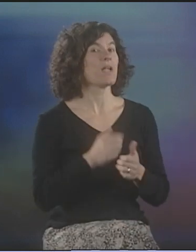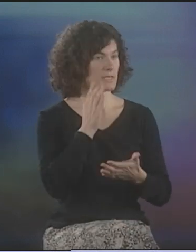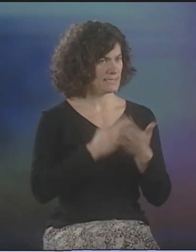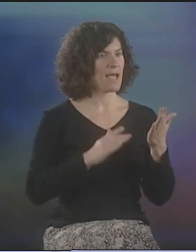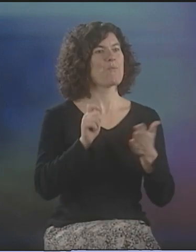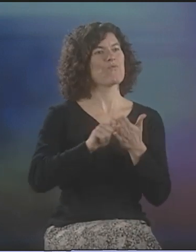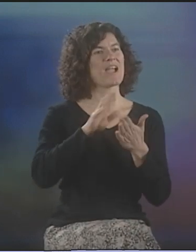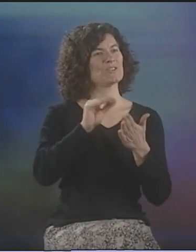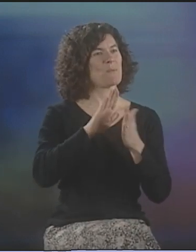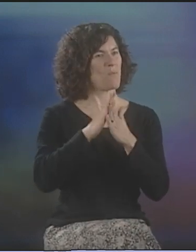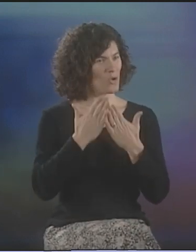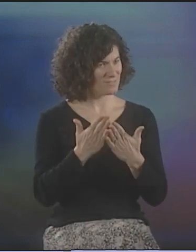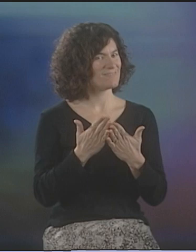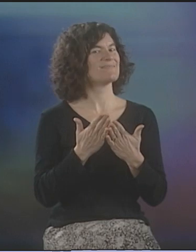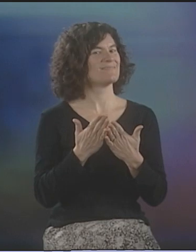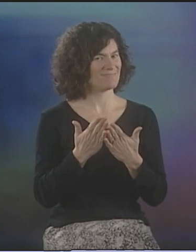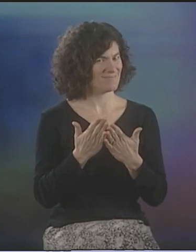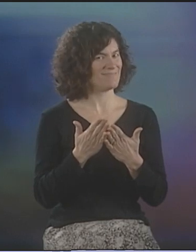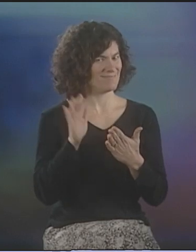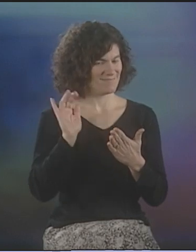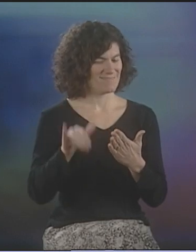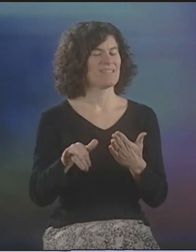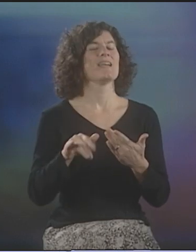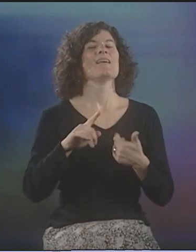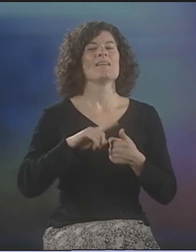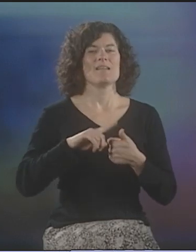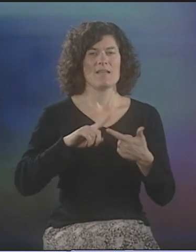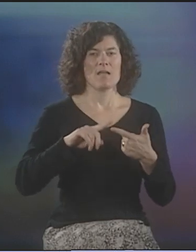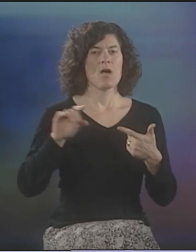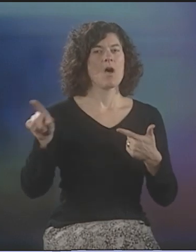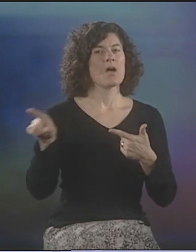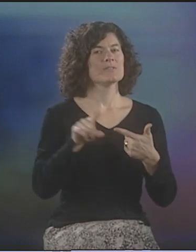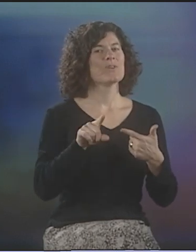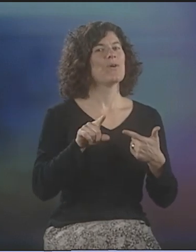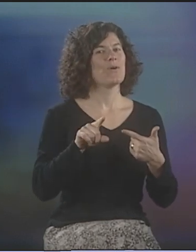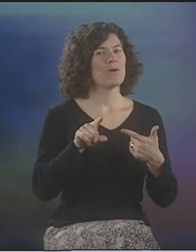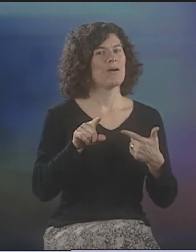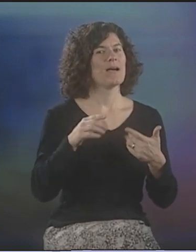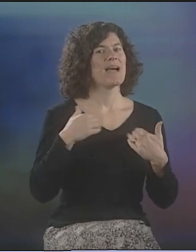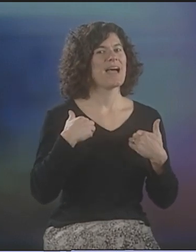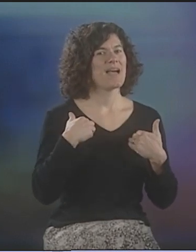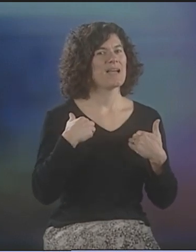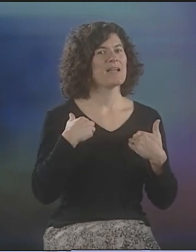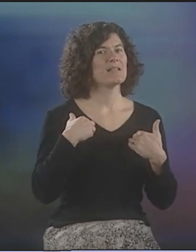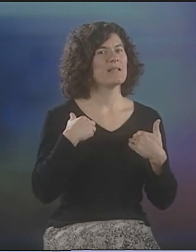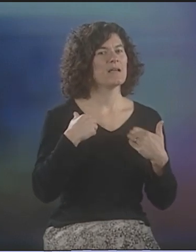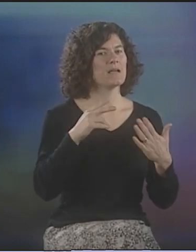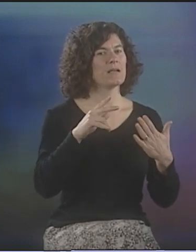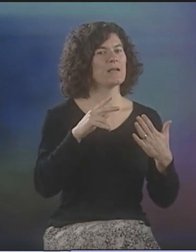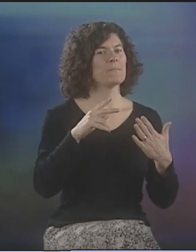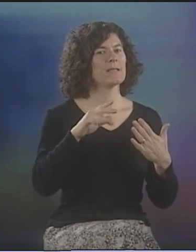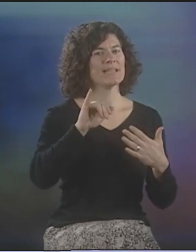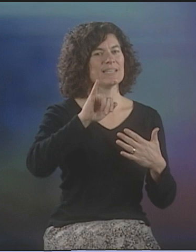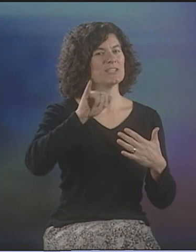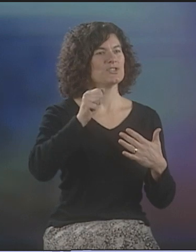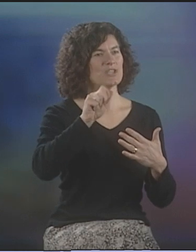THERE WERE LOTS OF DIFFERENT VENUES. SOME WERE AT WRITERS & BOOKS, AND THERE WAS JAZZBERRY'S,